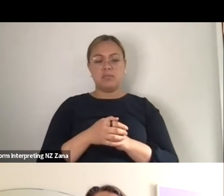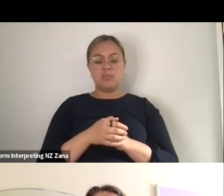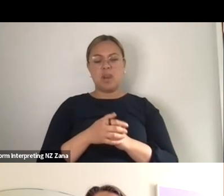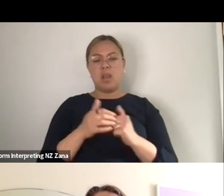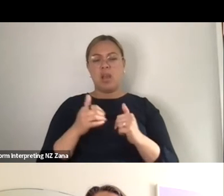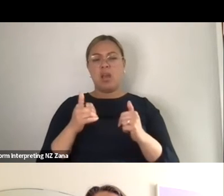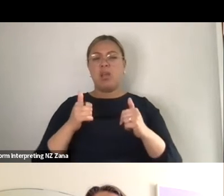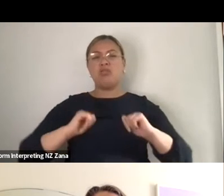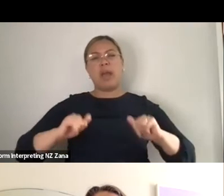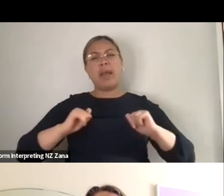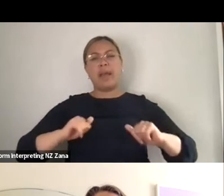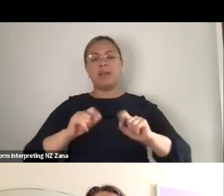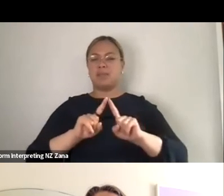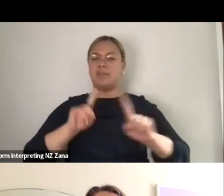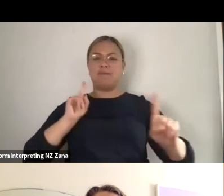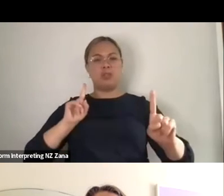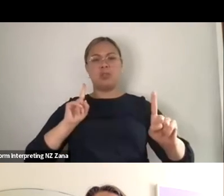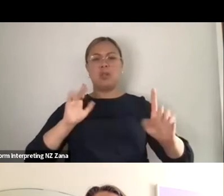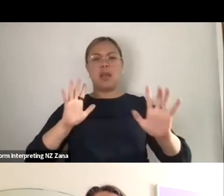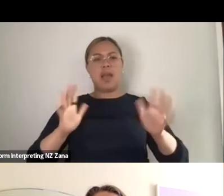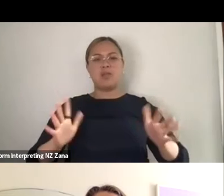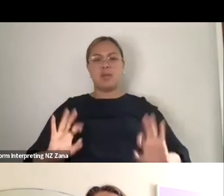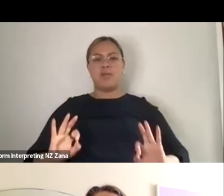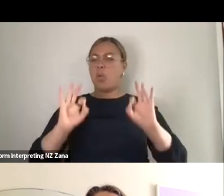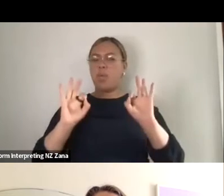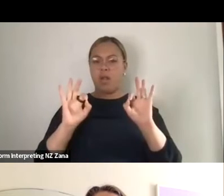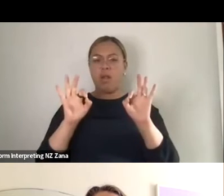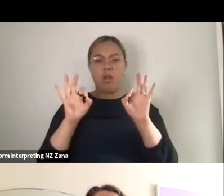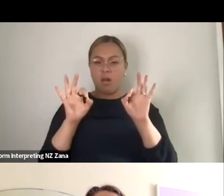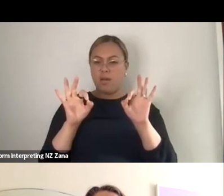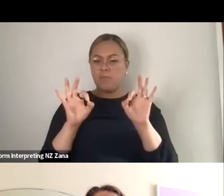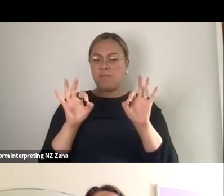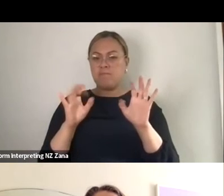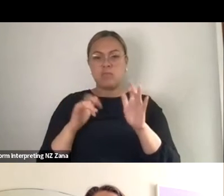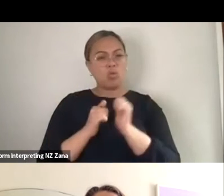very different. It doesn't have to be through sort of formalised structures, maybe.